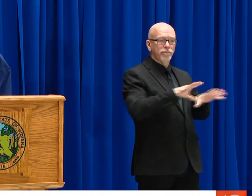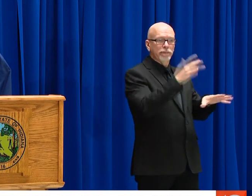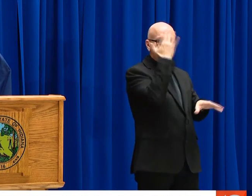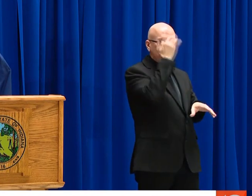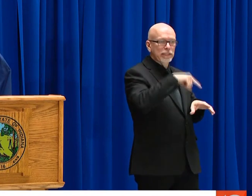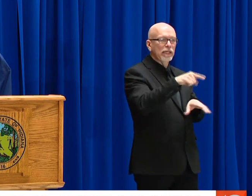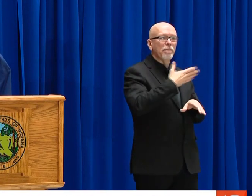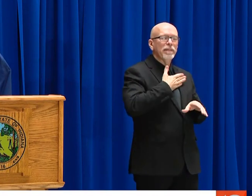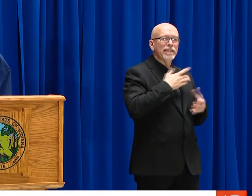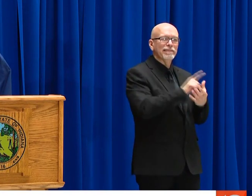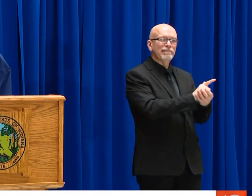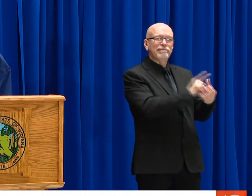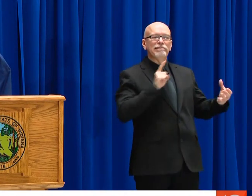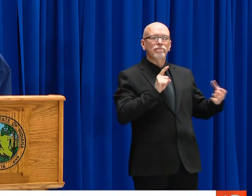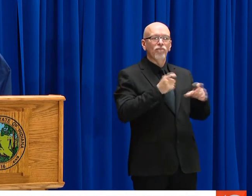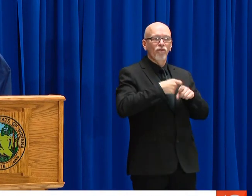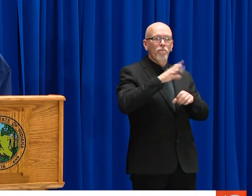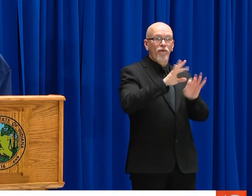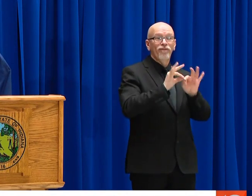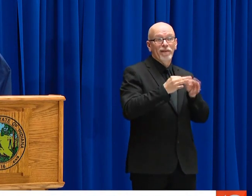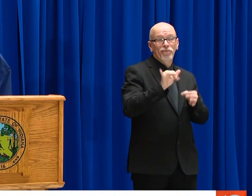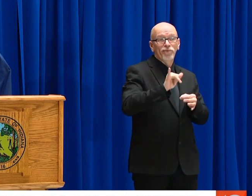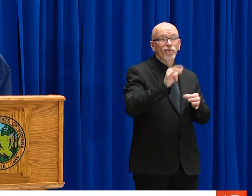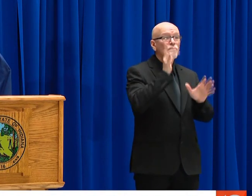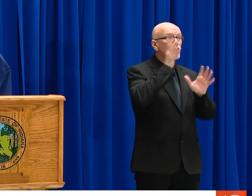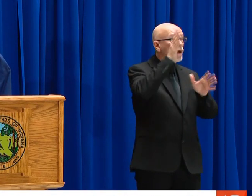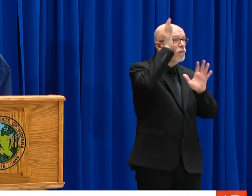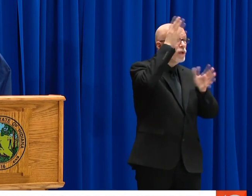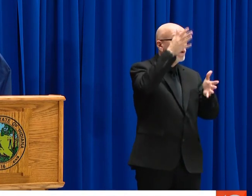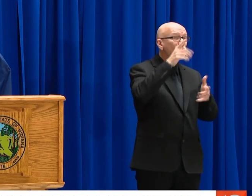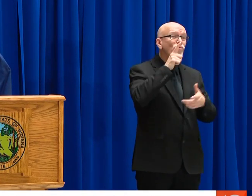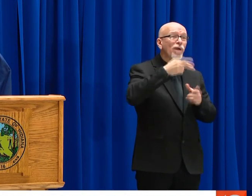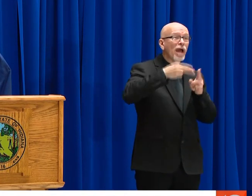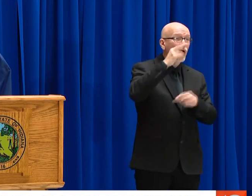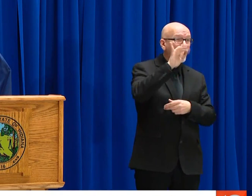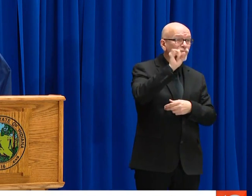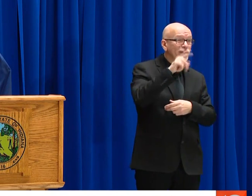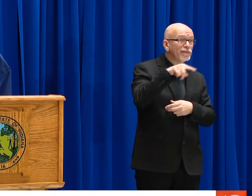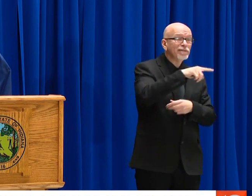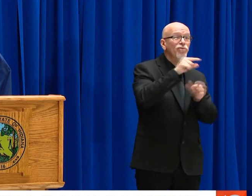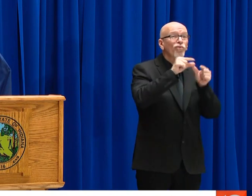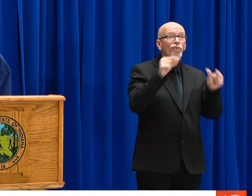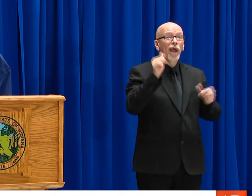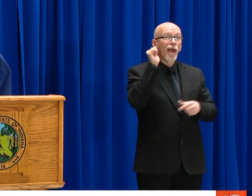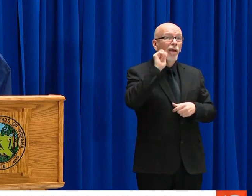BEDROOM IF POSSIBLE FROM OTHER INDIVIDUALS, AND CONSIDER THAT EVERYONE ELSE IN YOUR HOME MAY GET SICK.